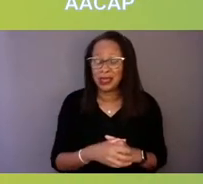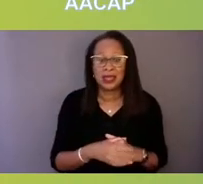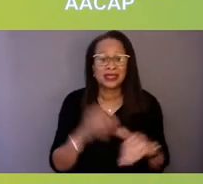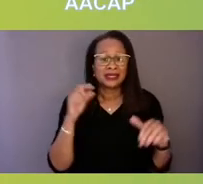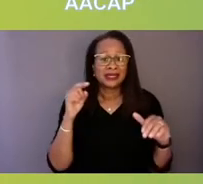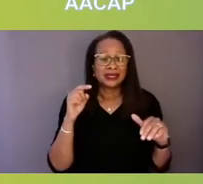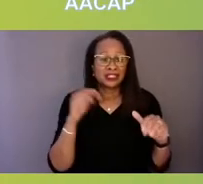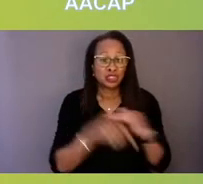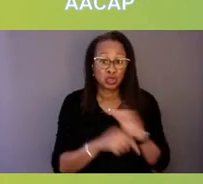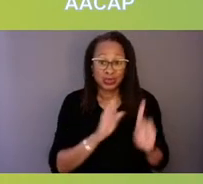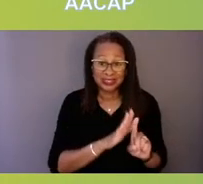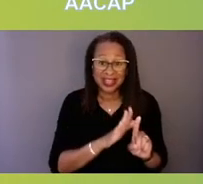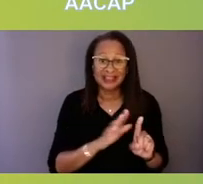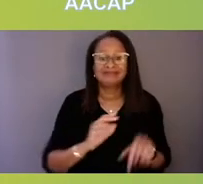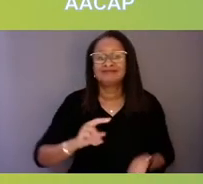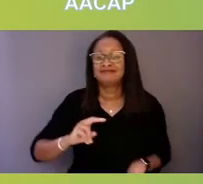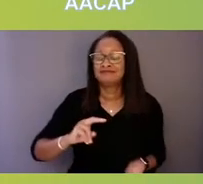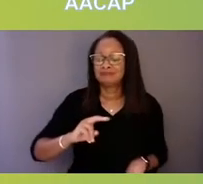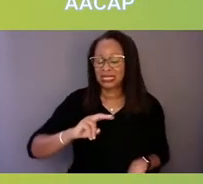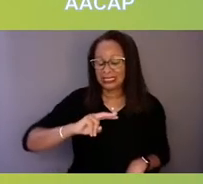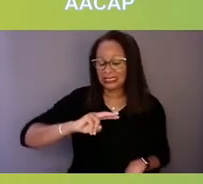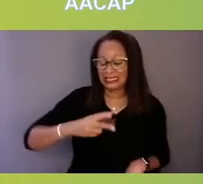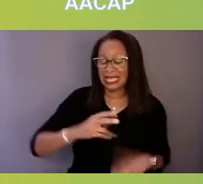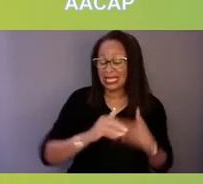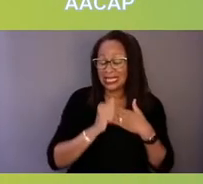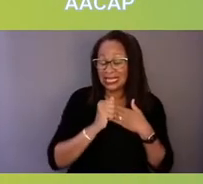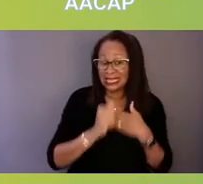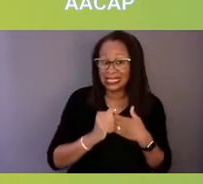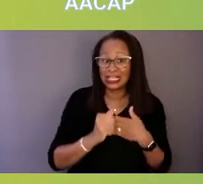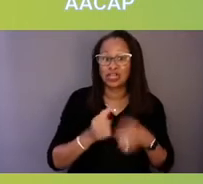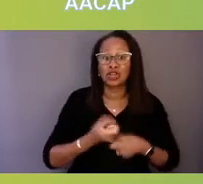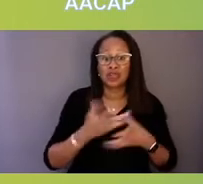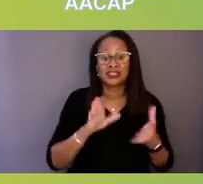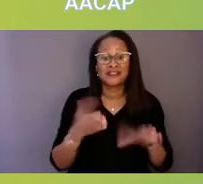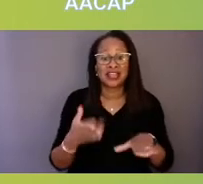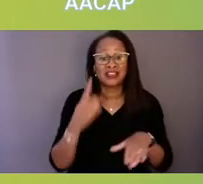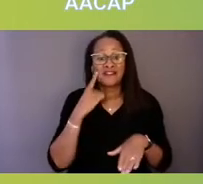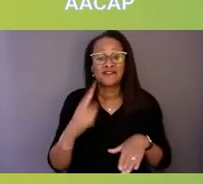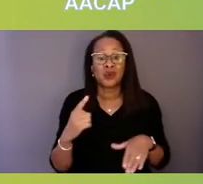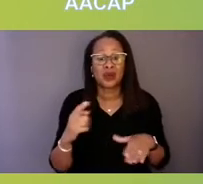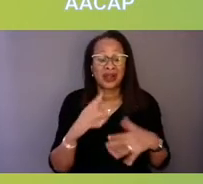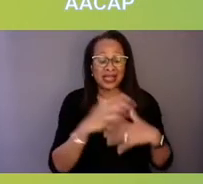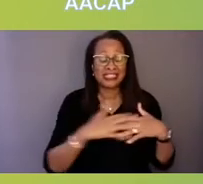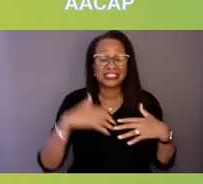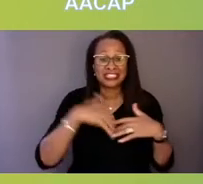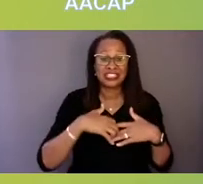in indigenous youth age 10 to 24. That is horrific, that is horrific, and I think we can all agree